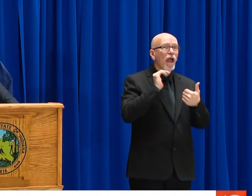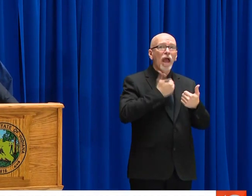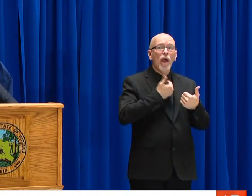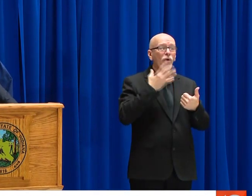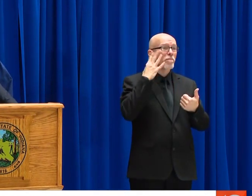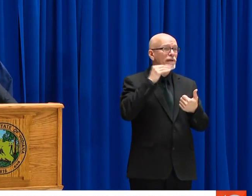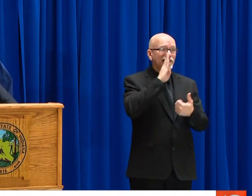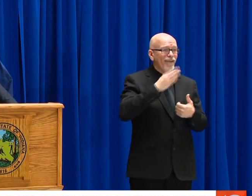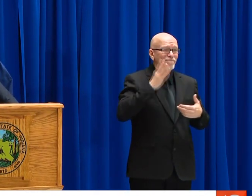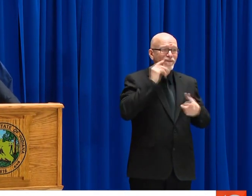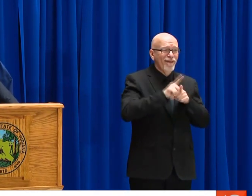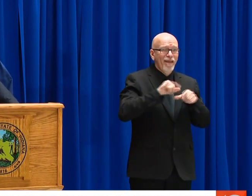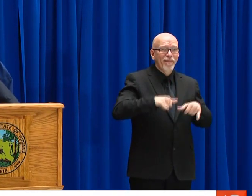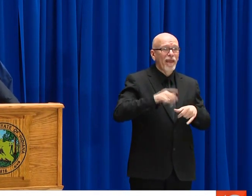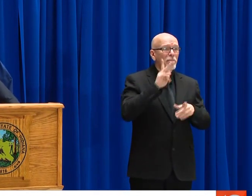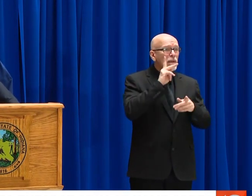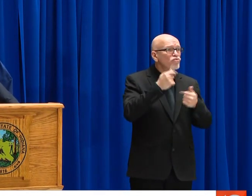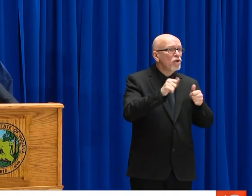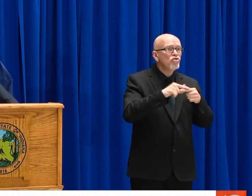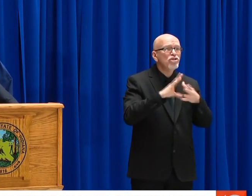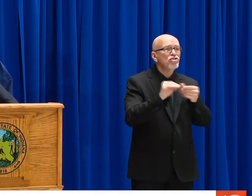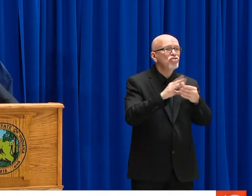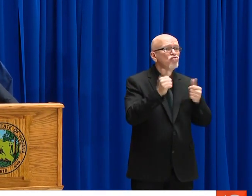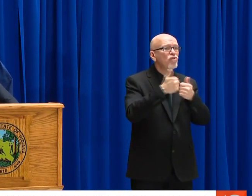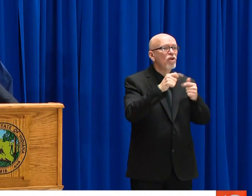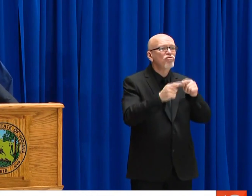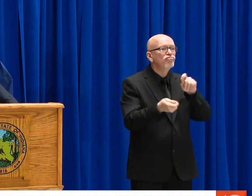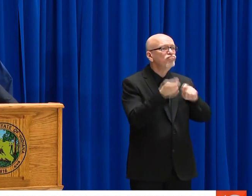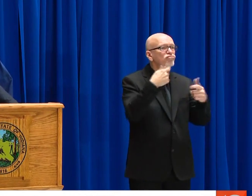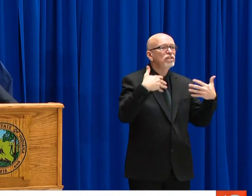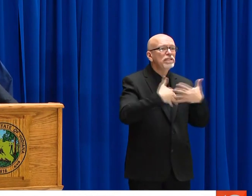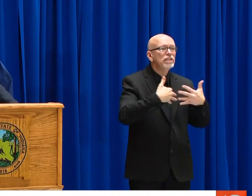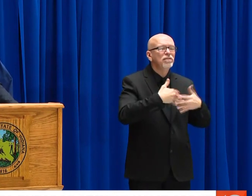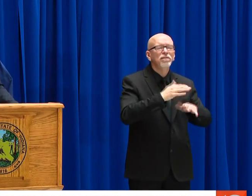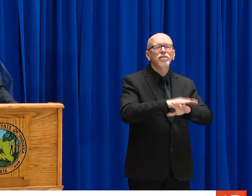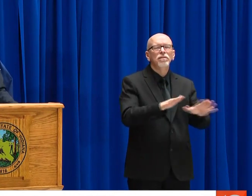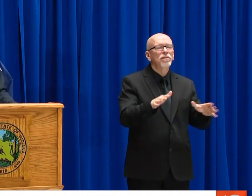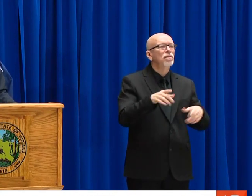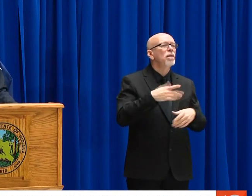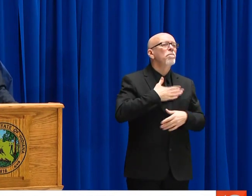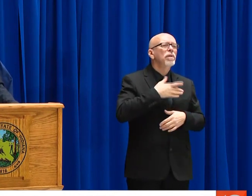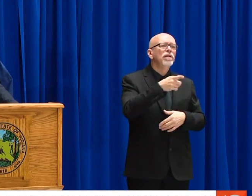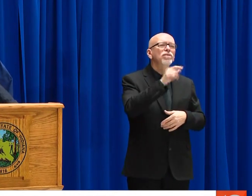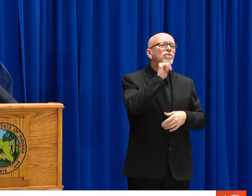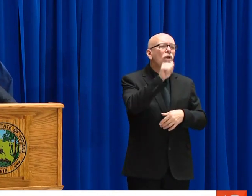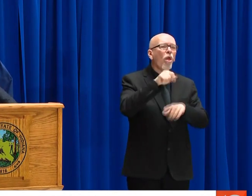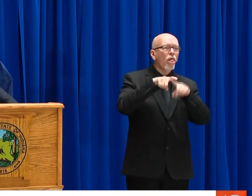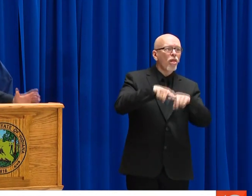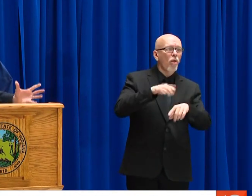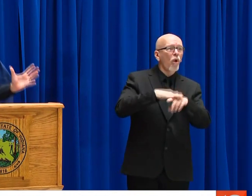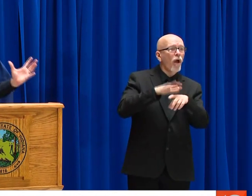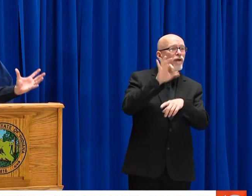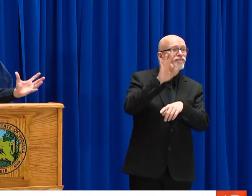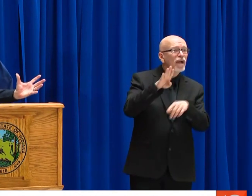STOMPED AND I AM DISGUSTED. AT THIS POINT IN TIME WHEN WE ARE CHALLENGED BEYOND ANYTHING WE'VE EVER EXPERIENCED IN OUR